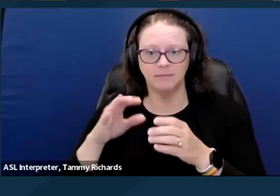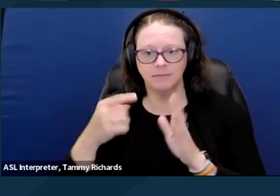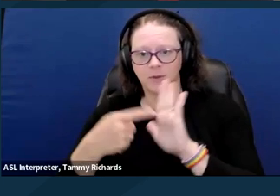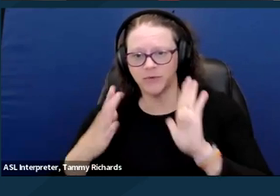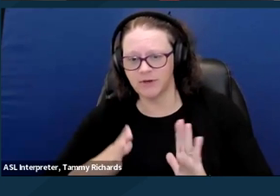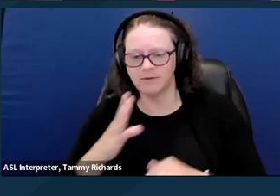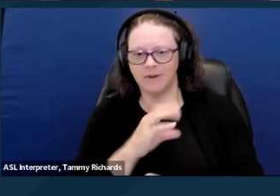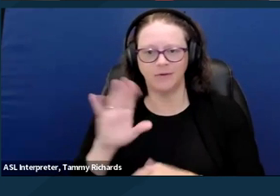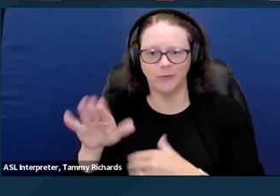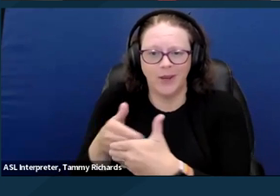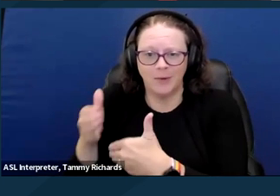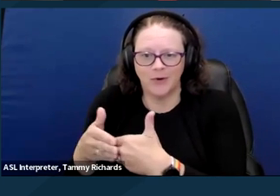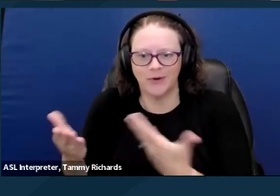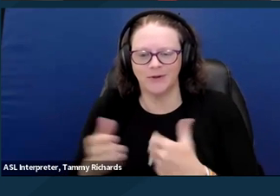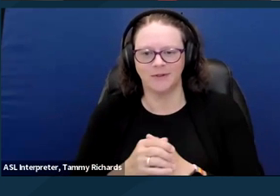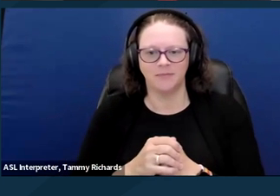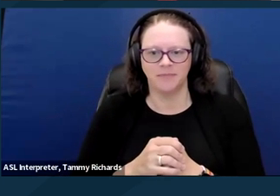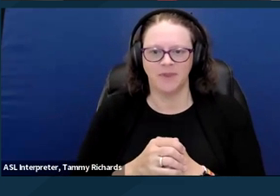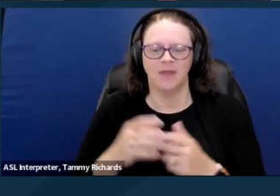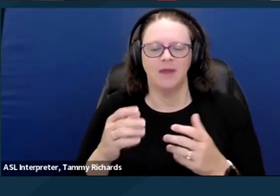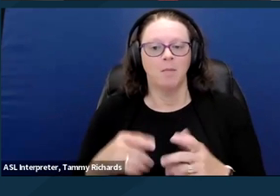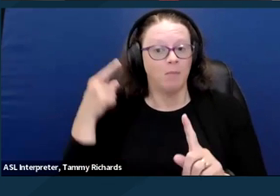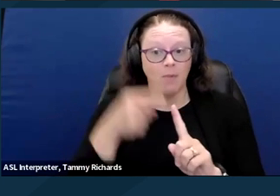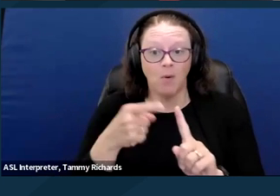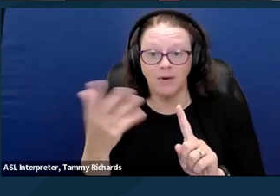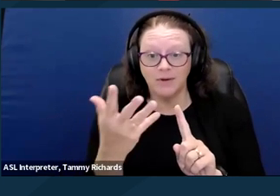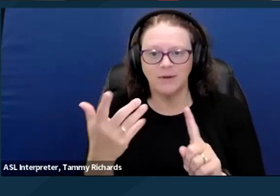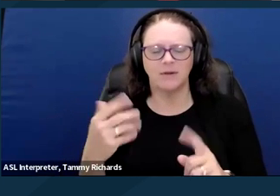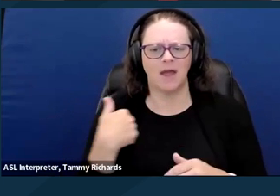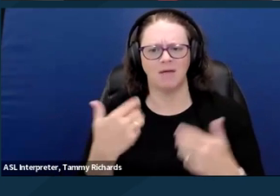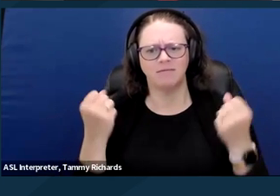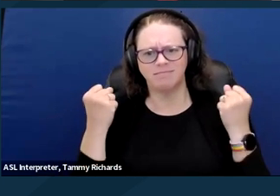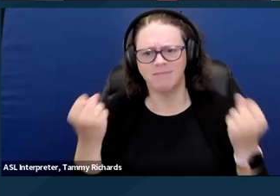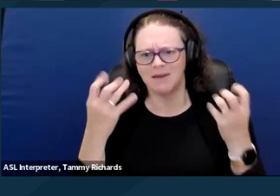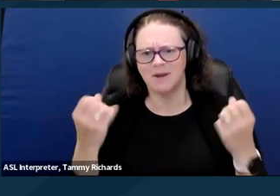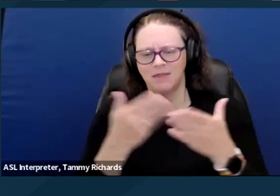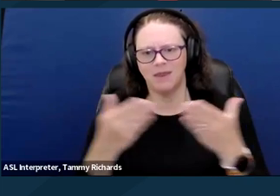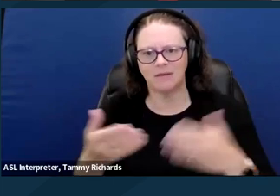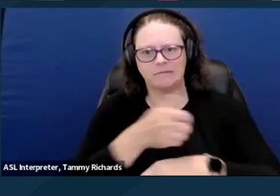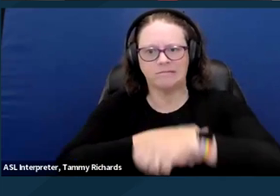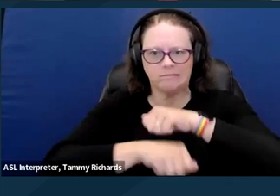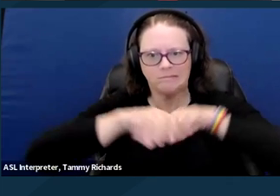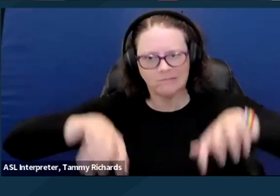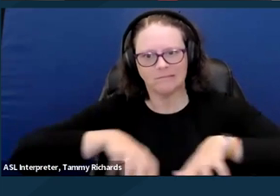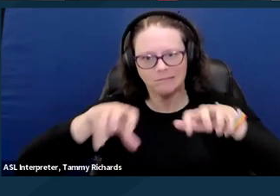The main takeaway here is there's a lot going on, including short and longer term strategy discussions